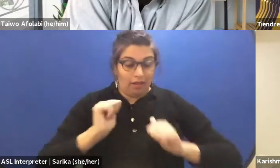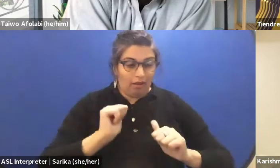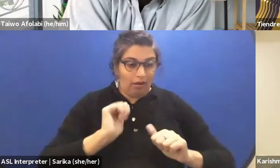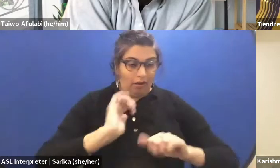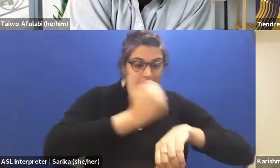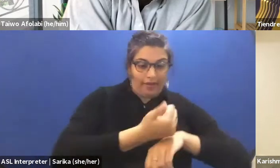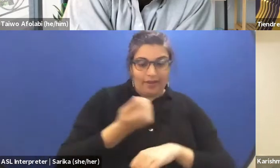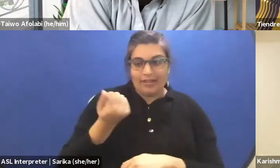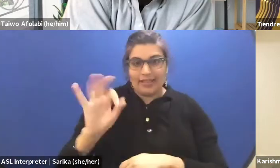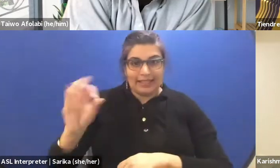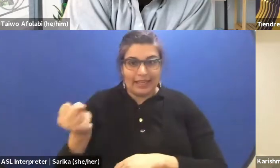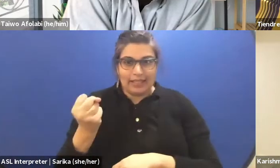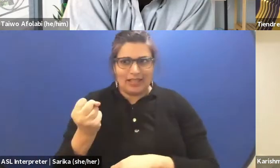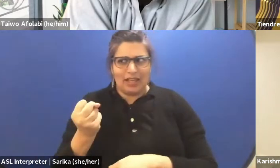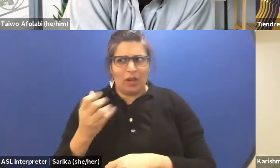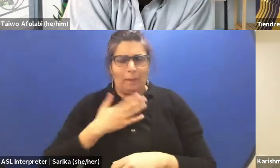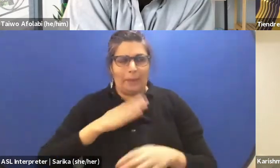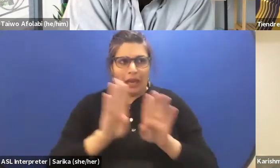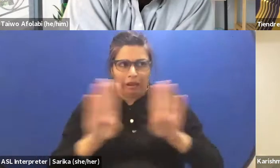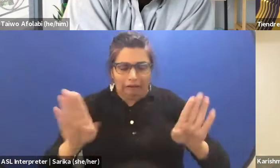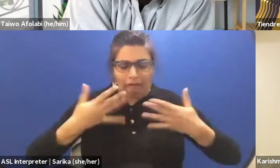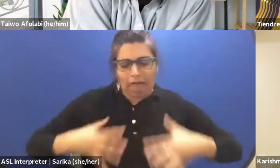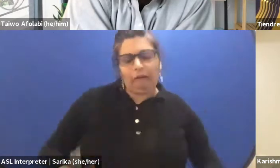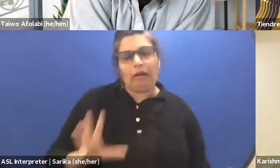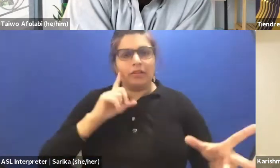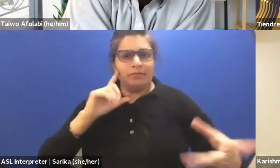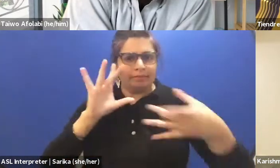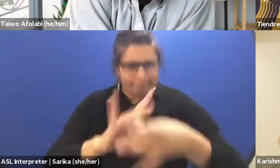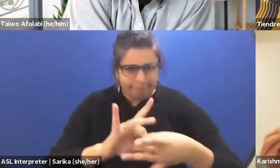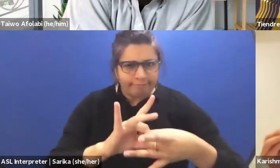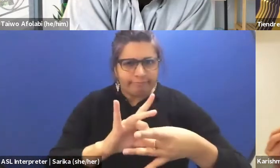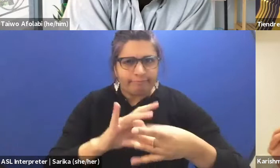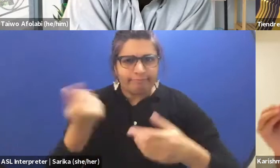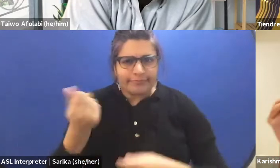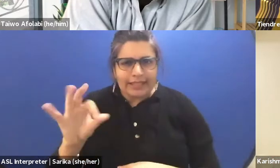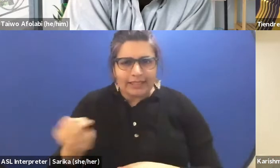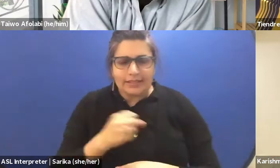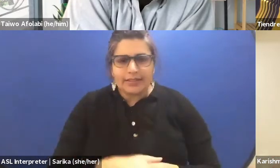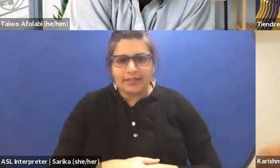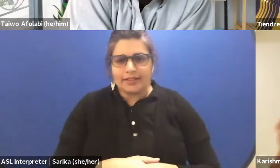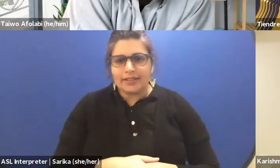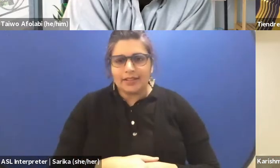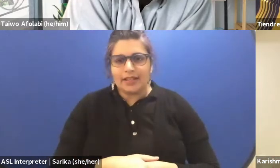I should make sure my set or my costume decisions are appropriate to the 90s." And having a dramaturge in the space